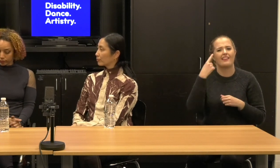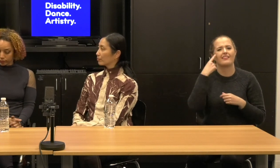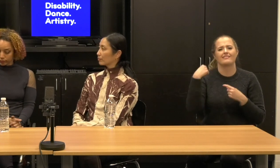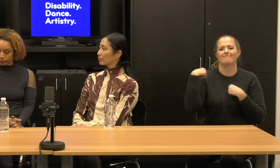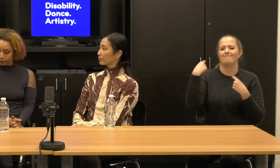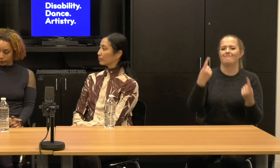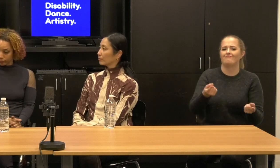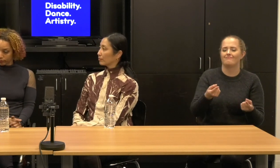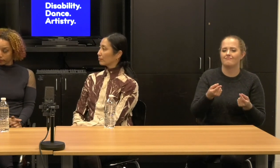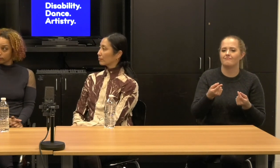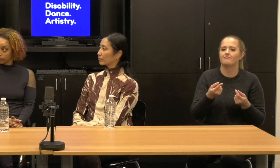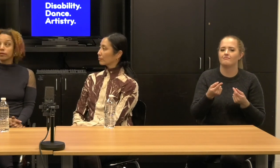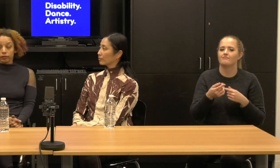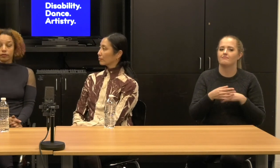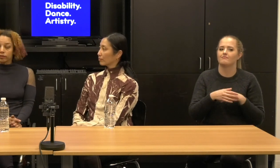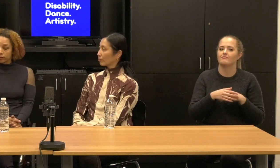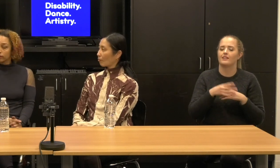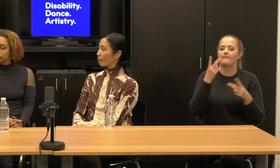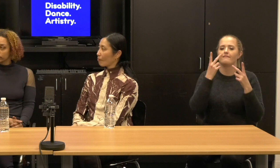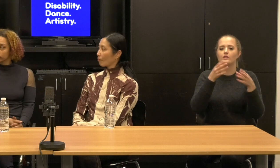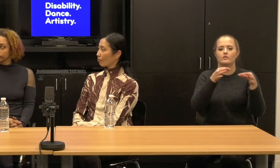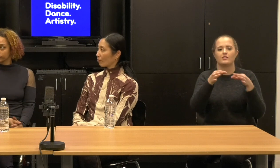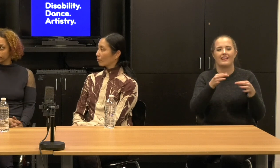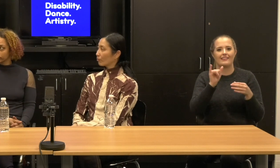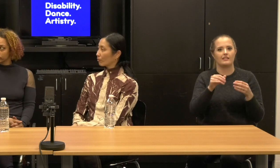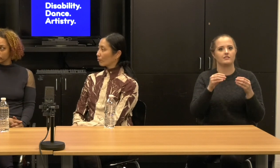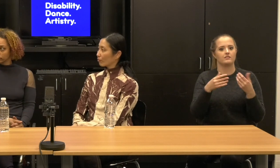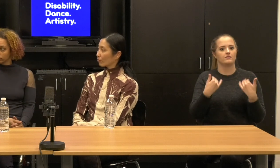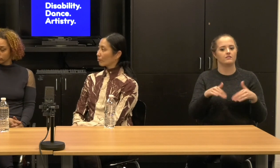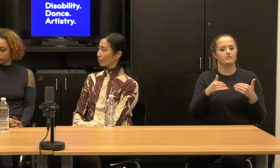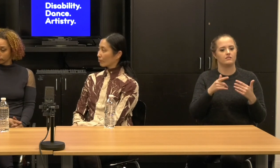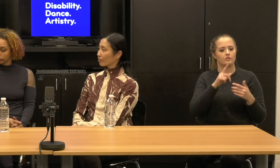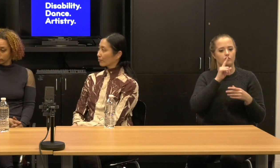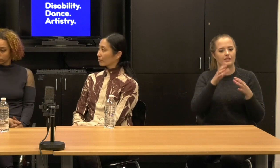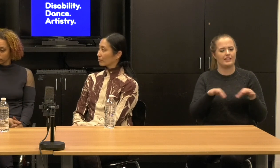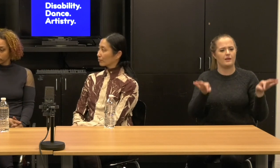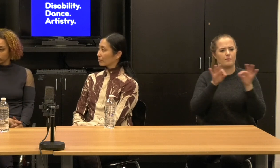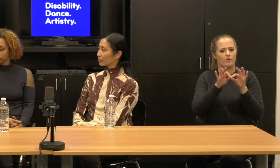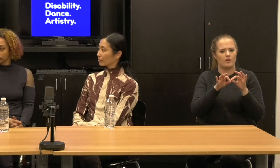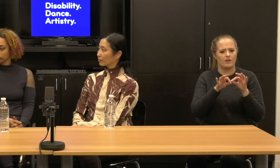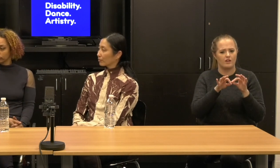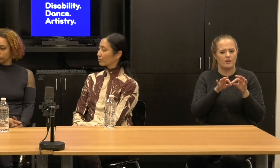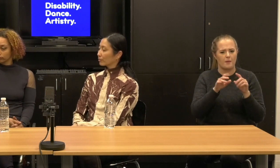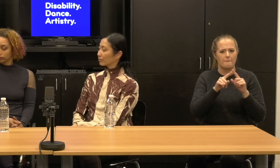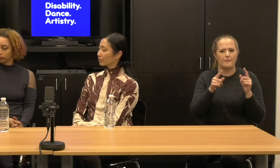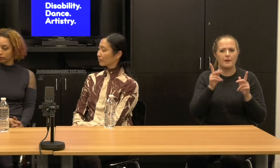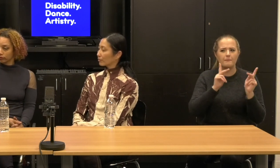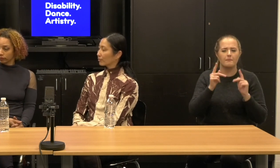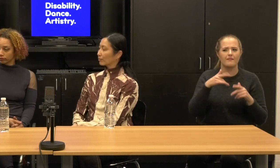has been a tension, right? Focal point of like what? Well, why do we need it to be objective? What in fact, what are we?